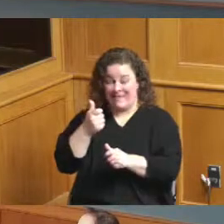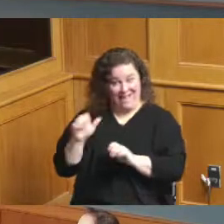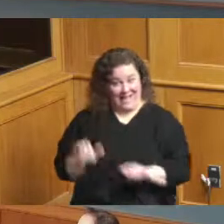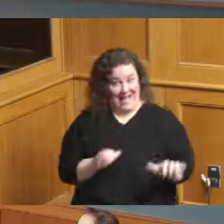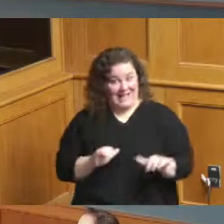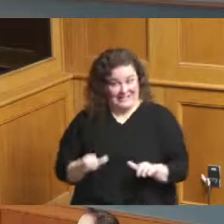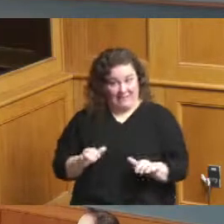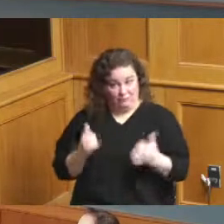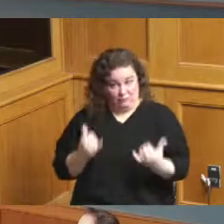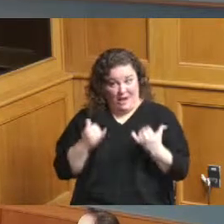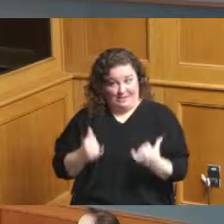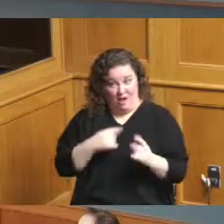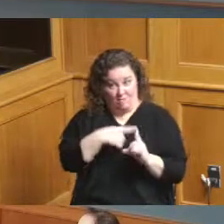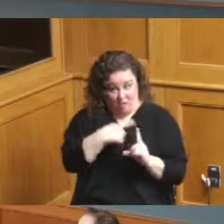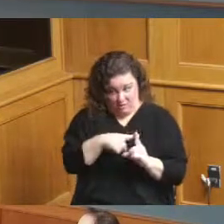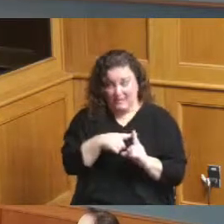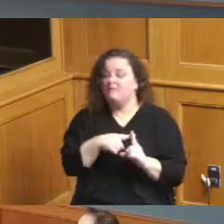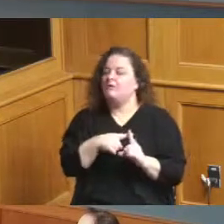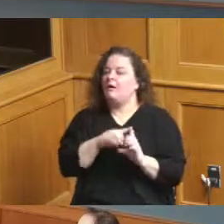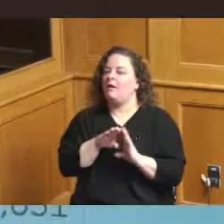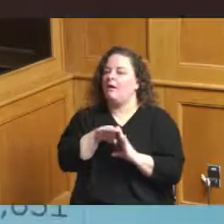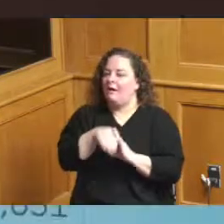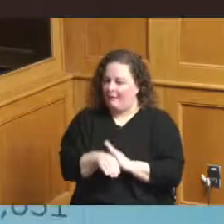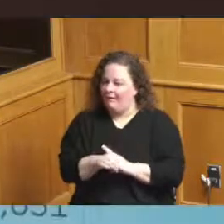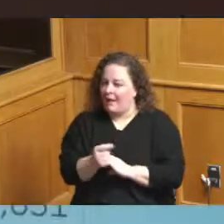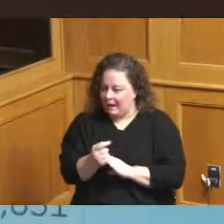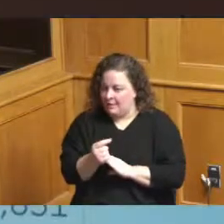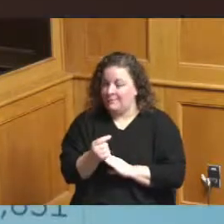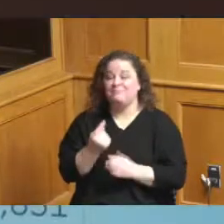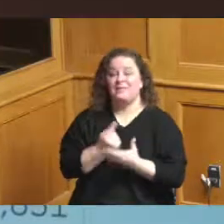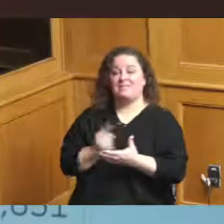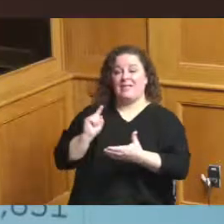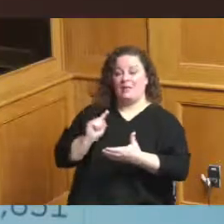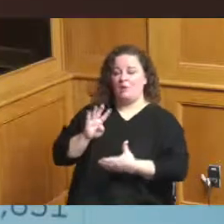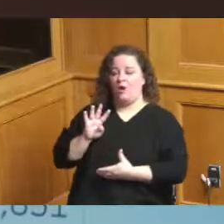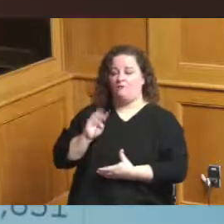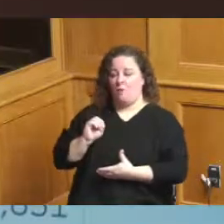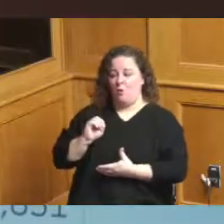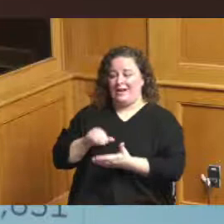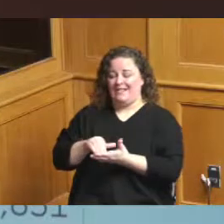have decreased slightly so last week we were at 40,000 active cases in Hamilton County this week